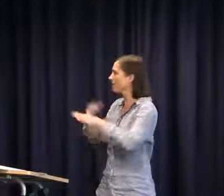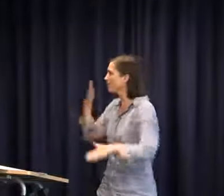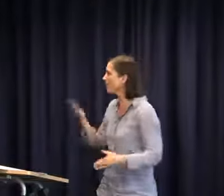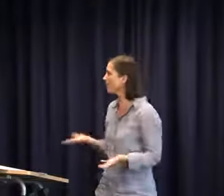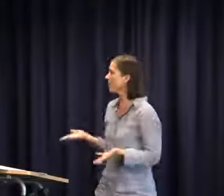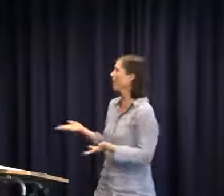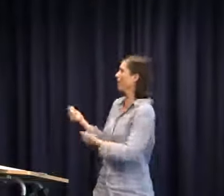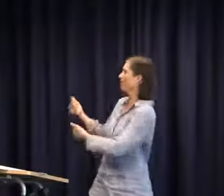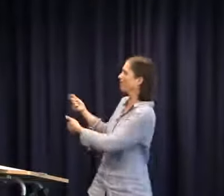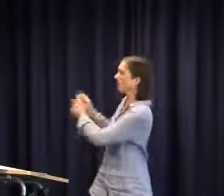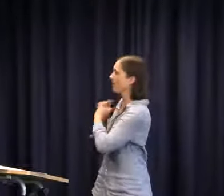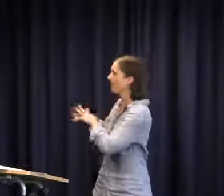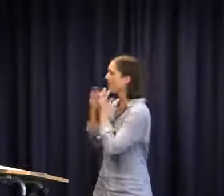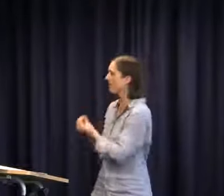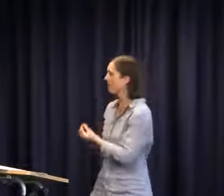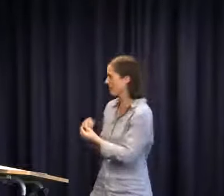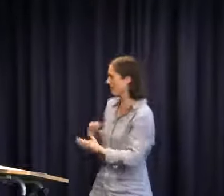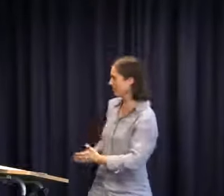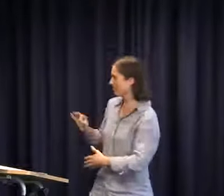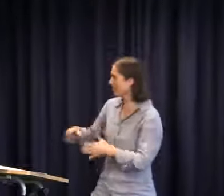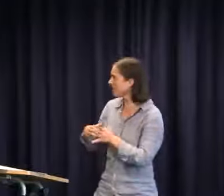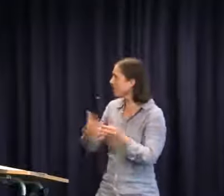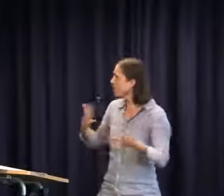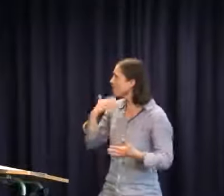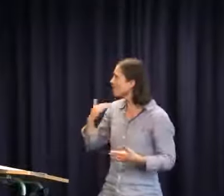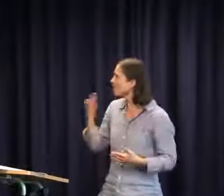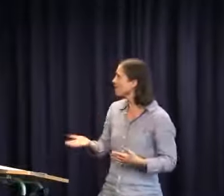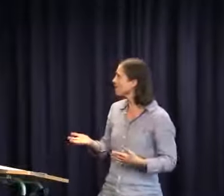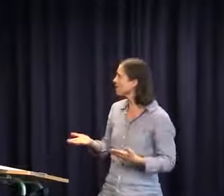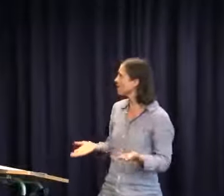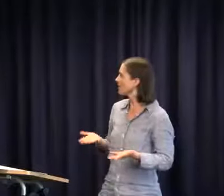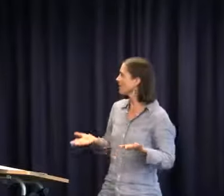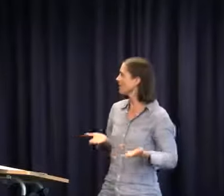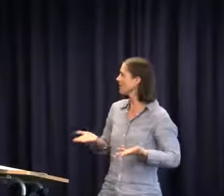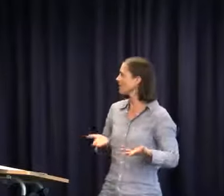where we still don't have anyone. We sent our kids to a private school in the end because